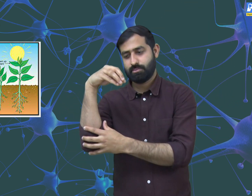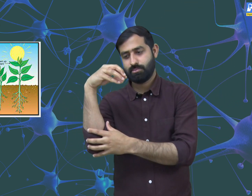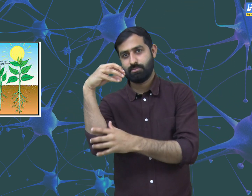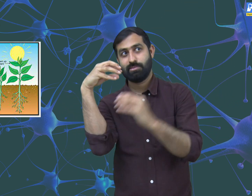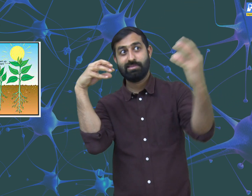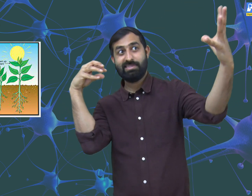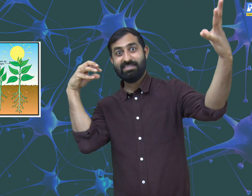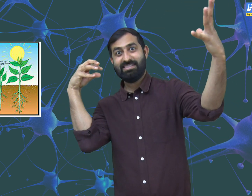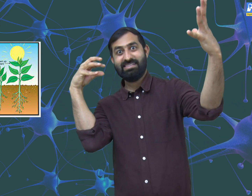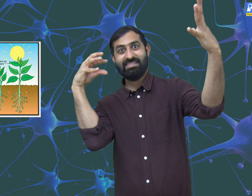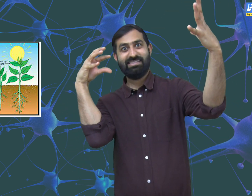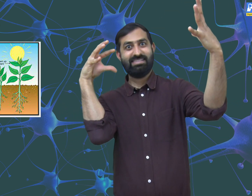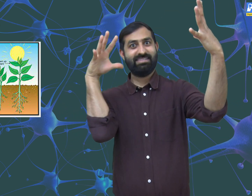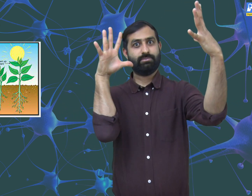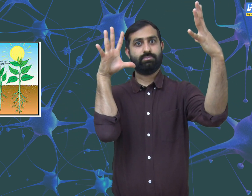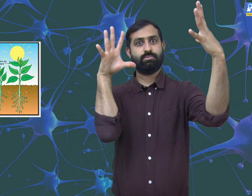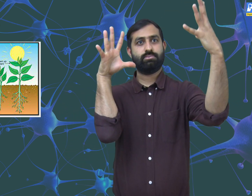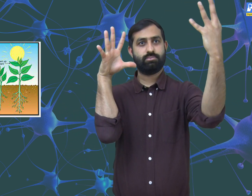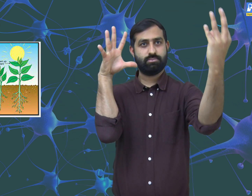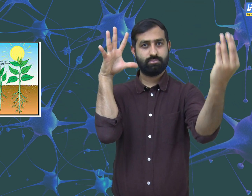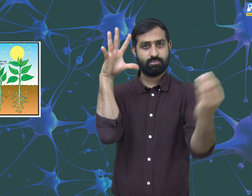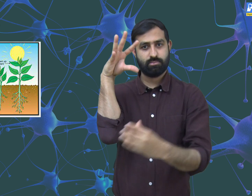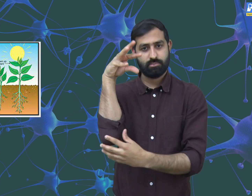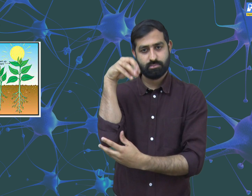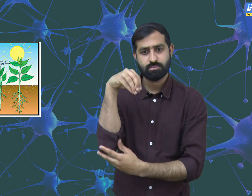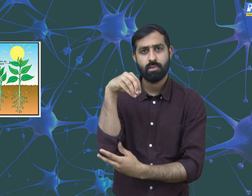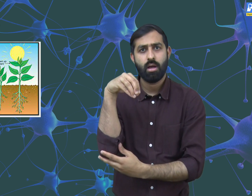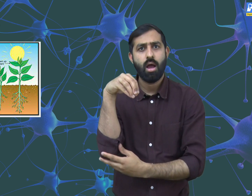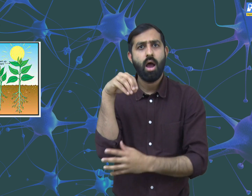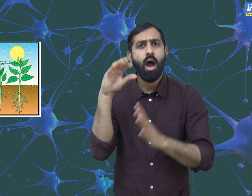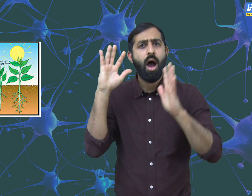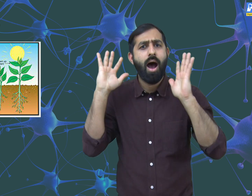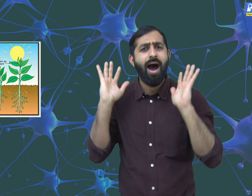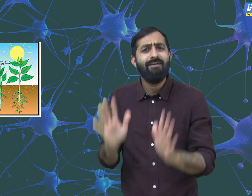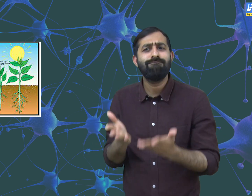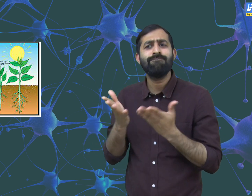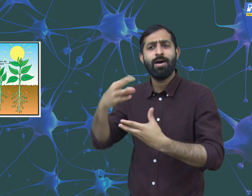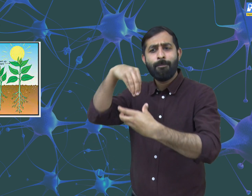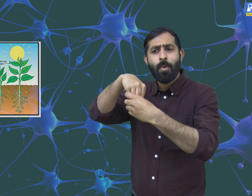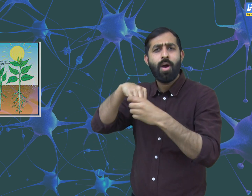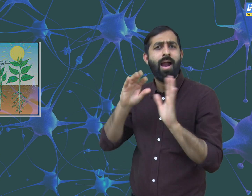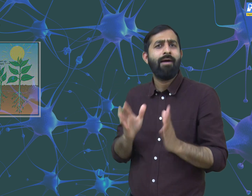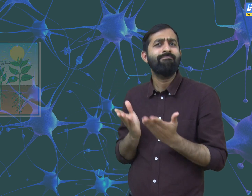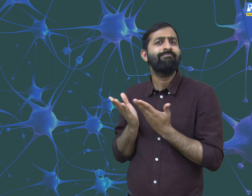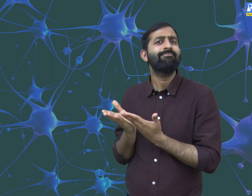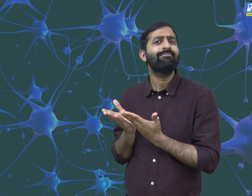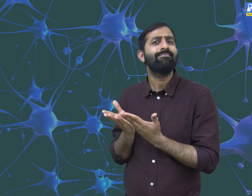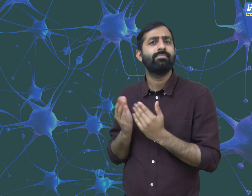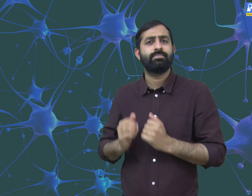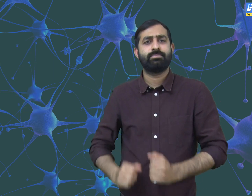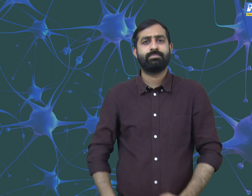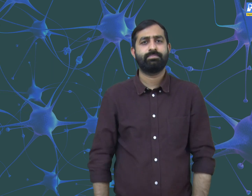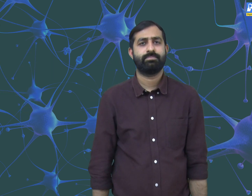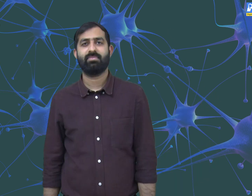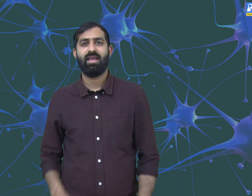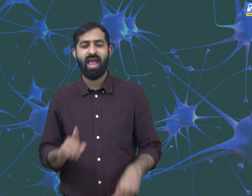The plants bloom in the presence of sunlight and after sunset the same plants will droop. So there is control and coordination in plants.